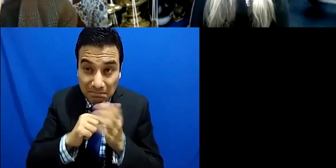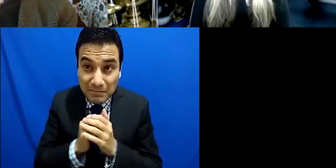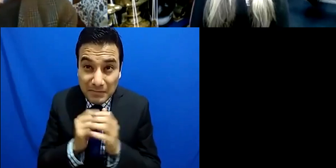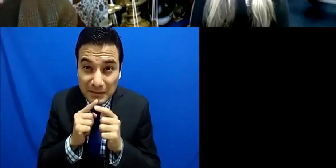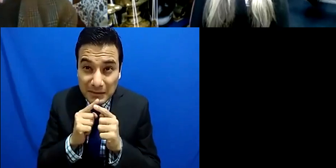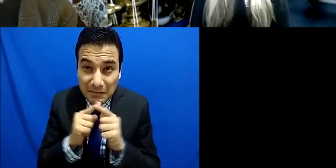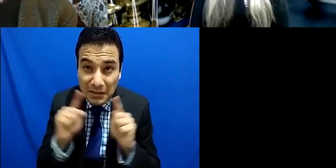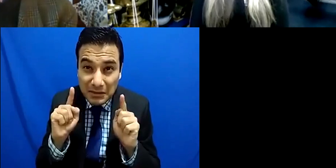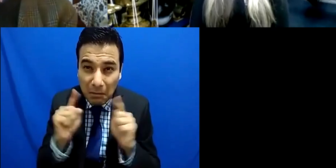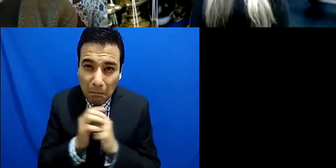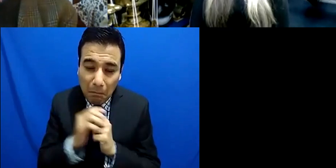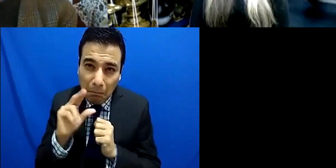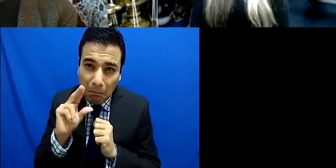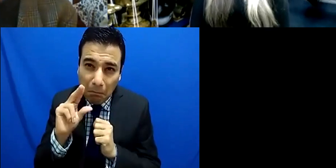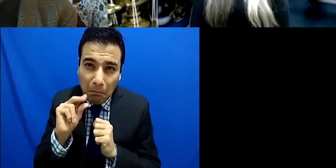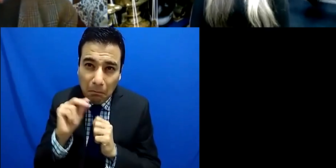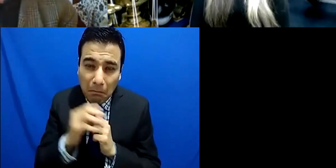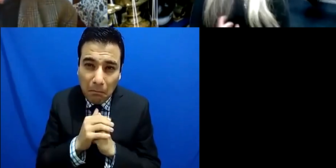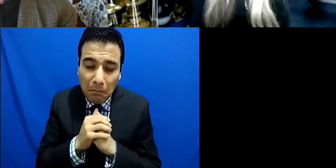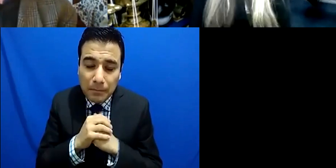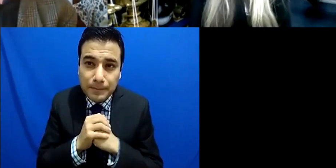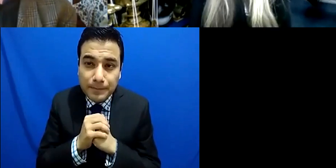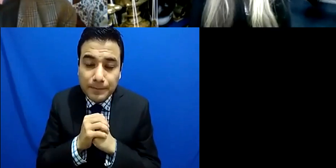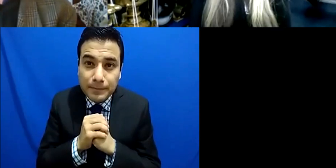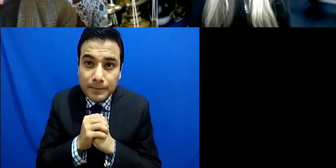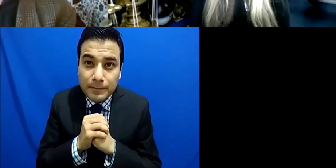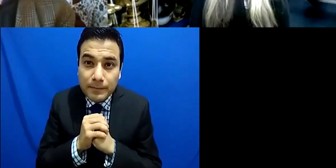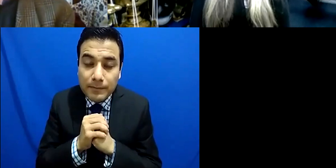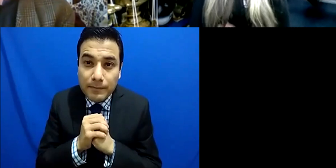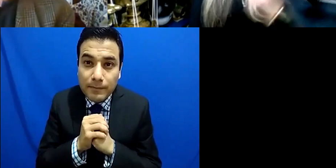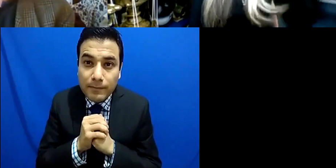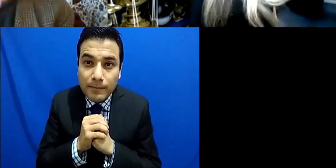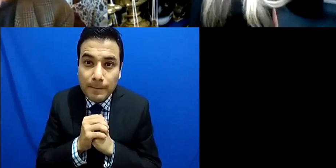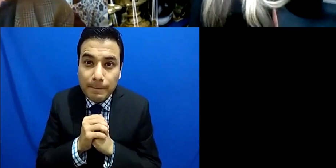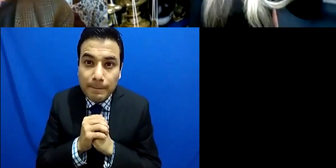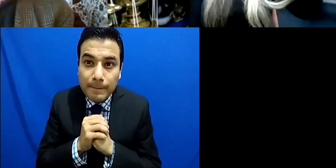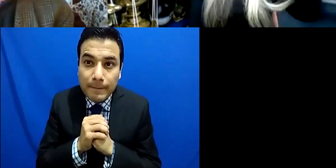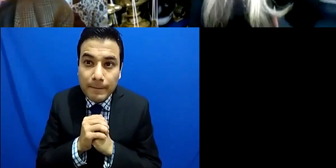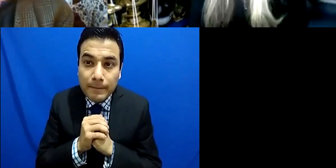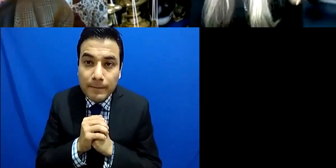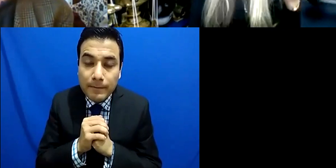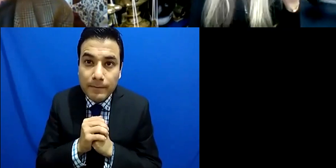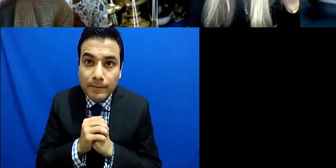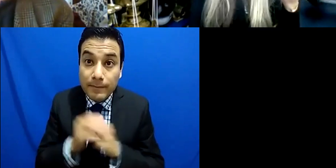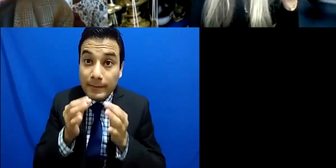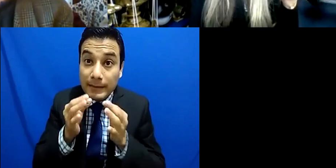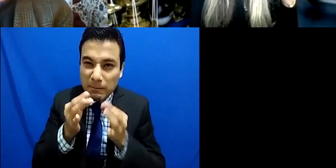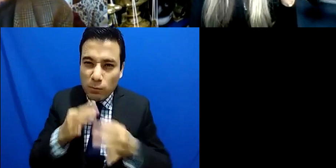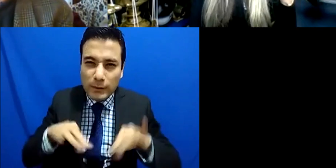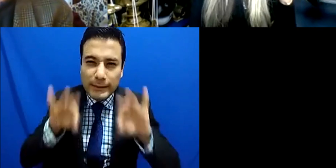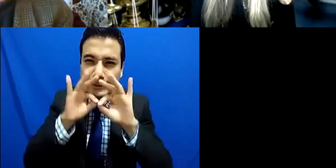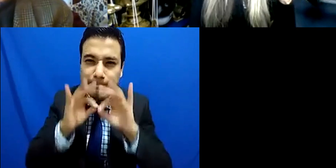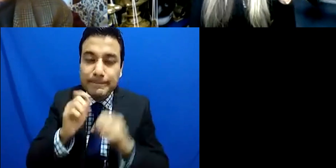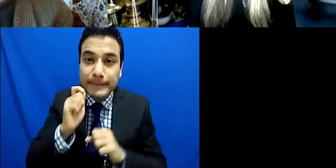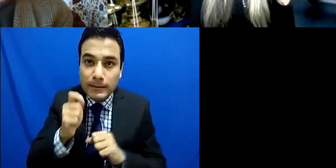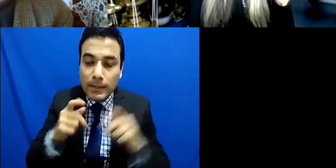the thing about people is that we all have imaginations you know we're all